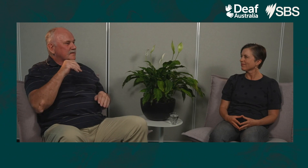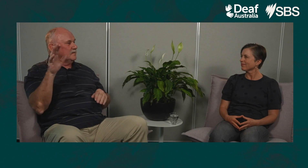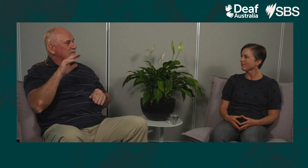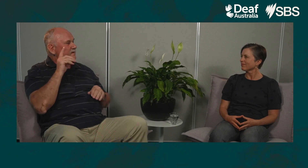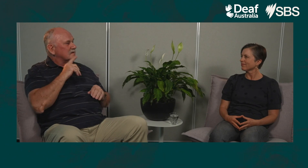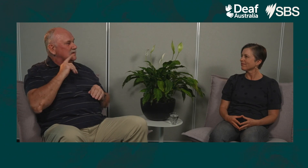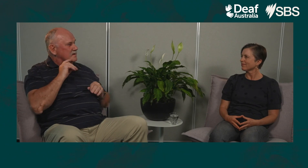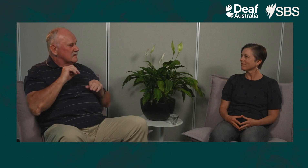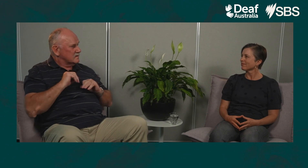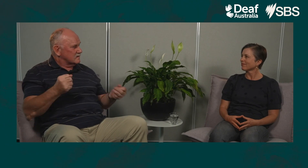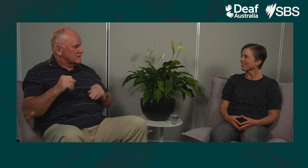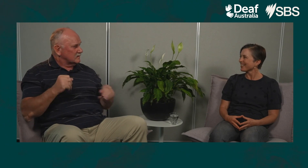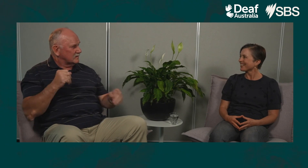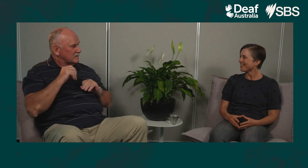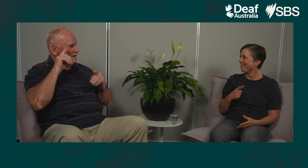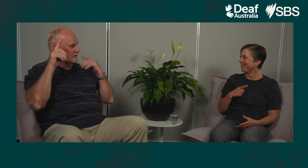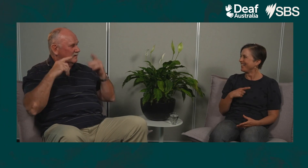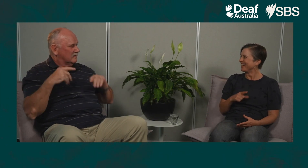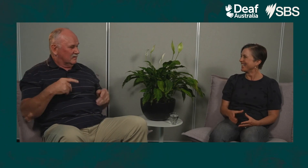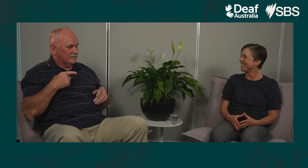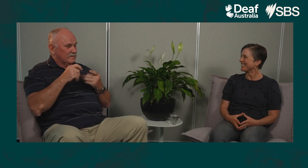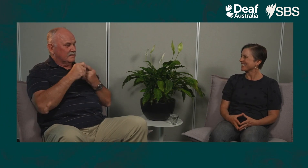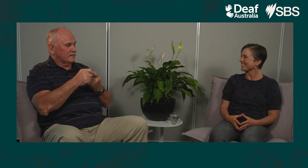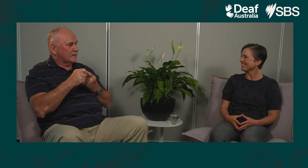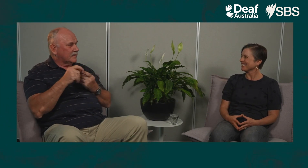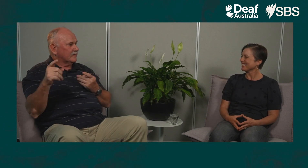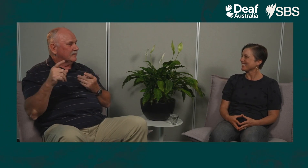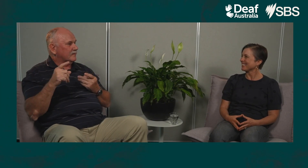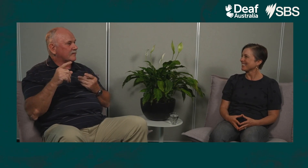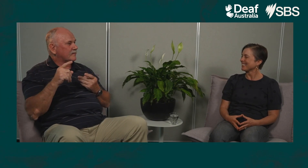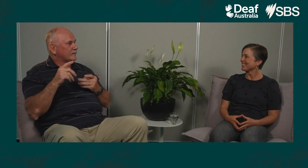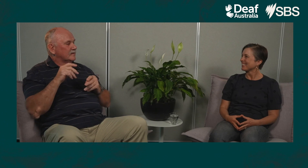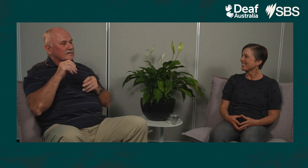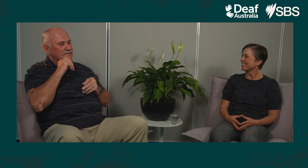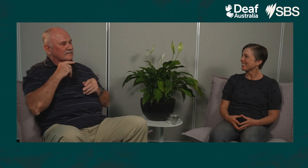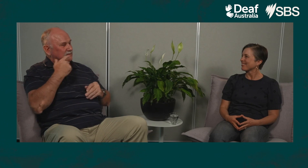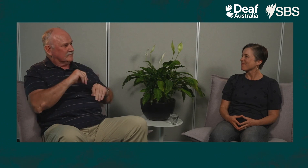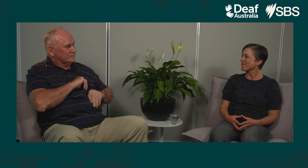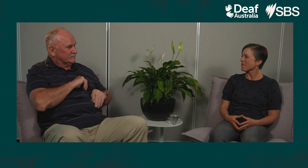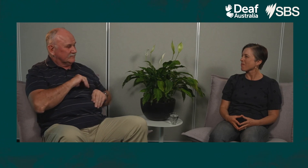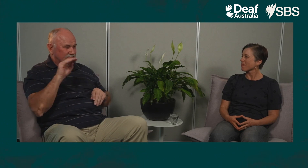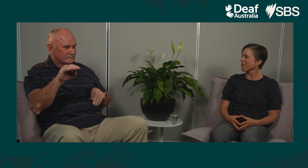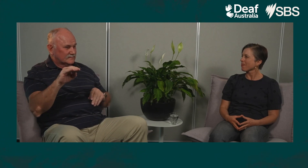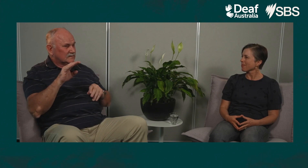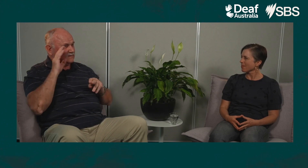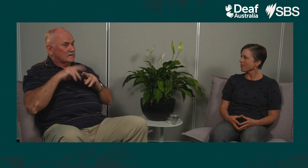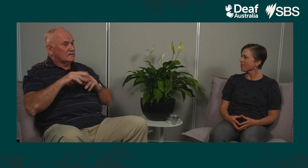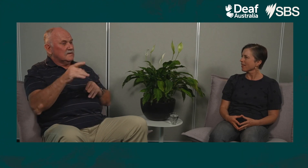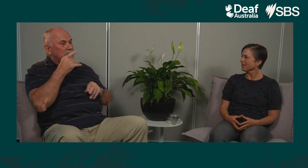our friends being so startled, and our hearing family members, and you know, one was brave enough to say to Mum and Dad,